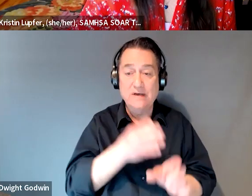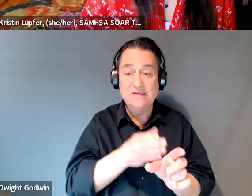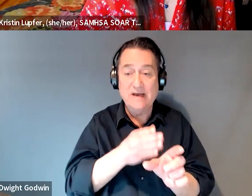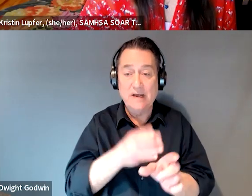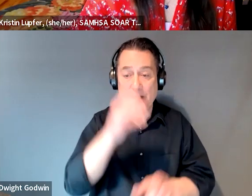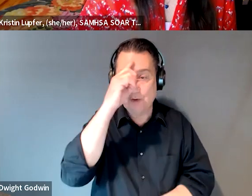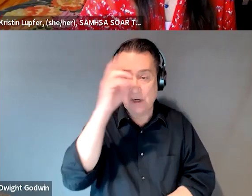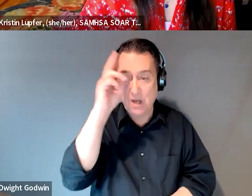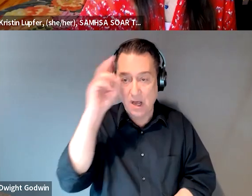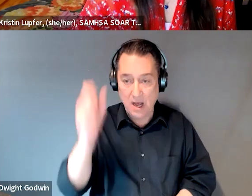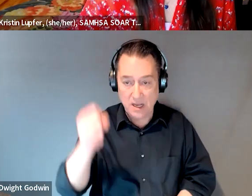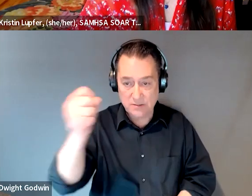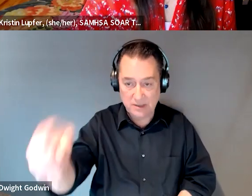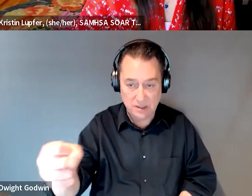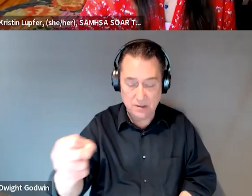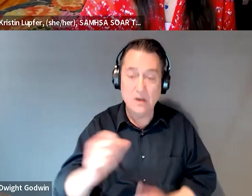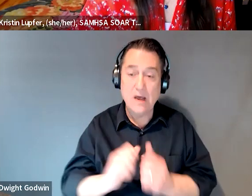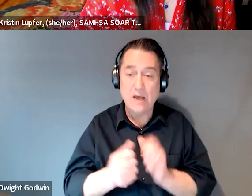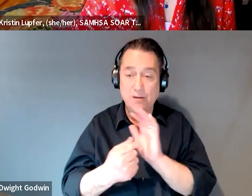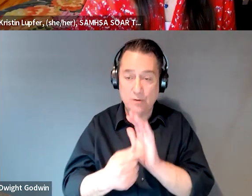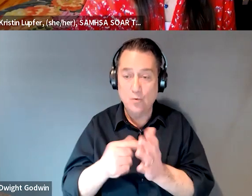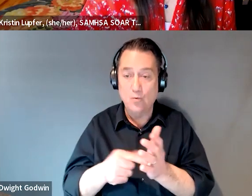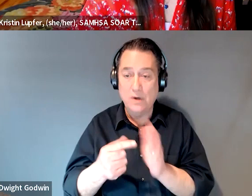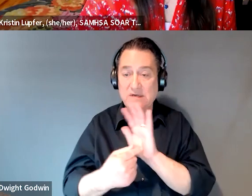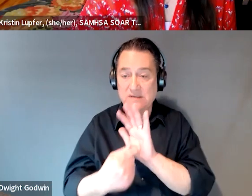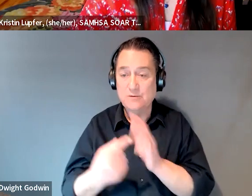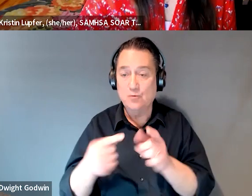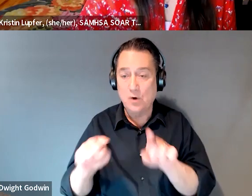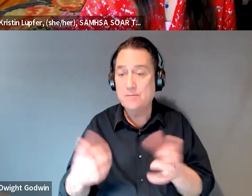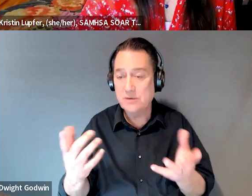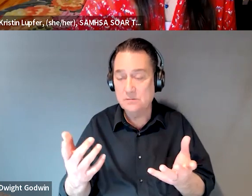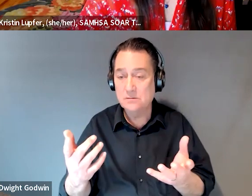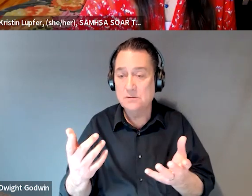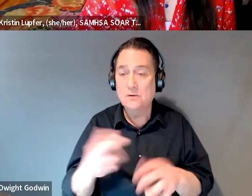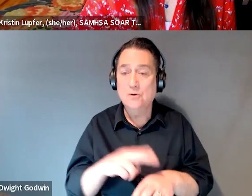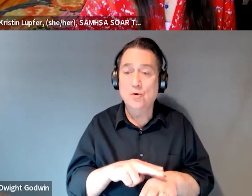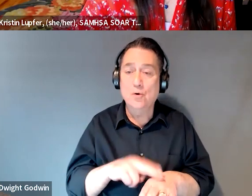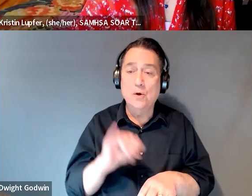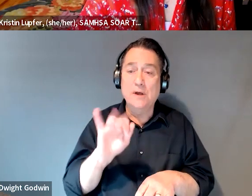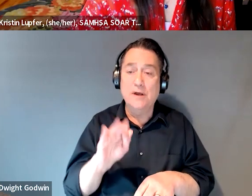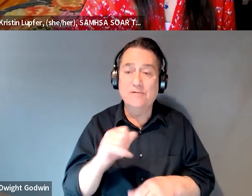how they presented, what symptoms were going on and usually if the inpatient team's like,